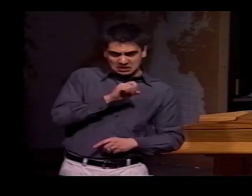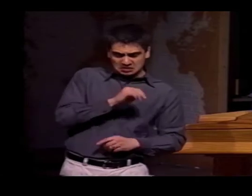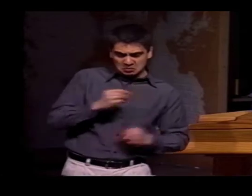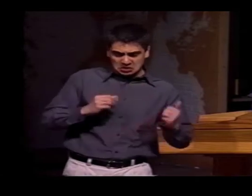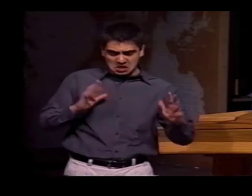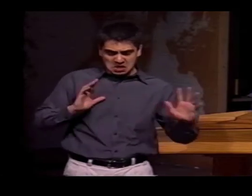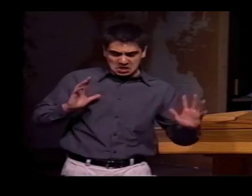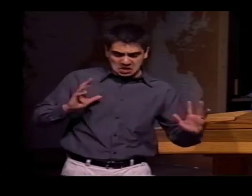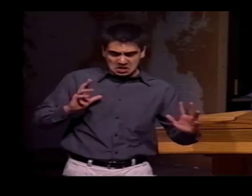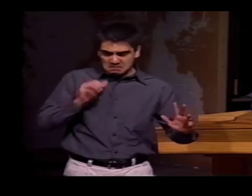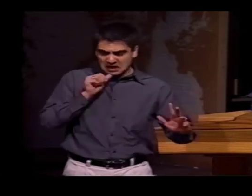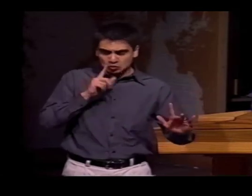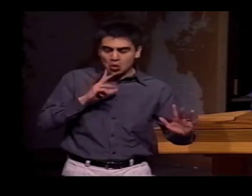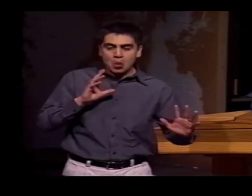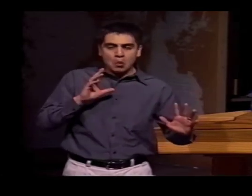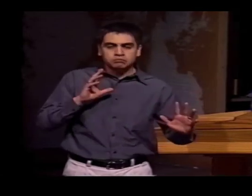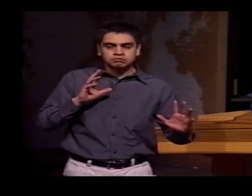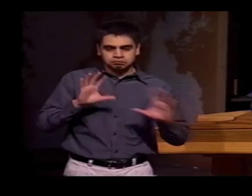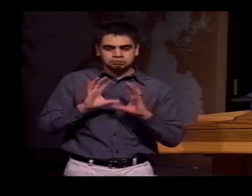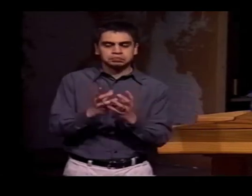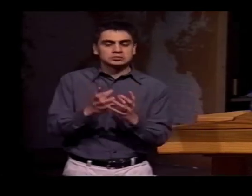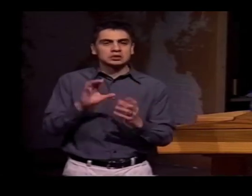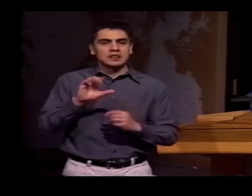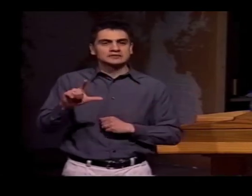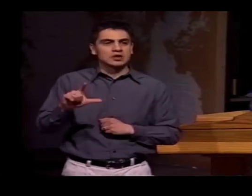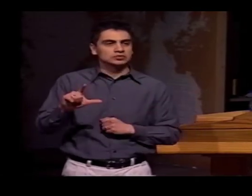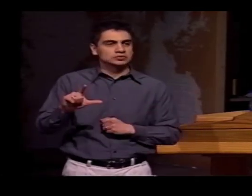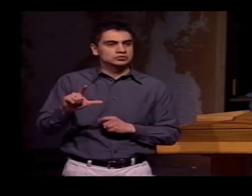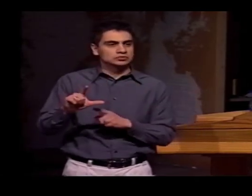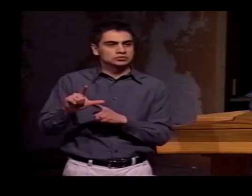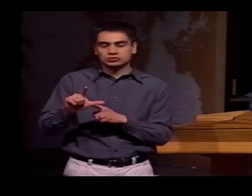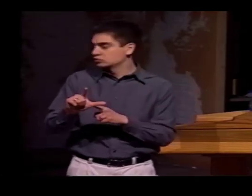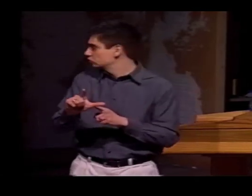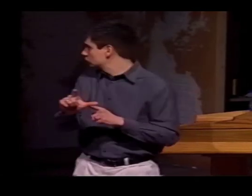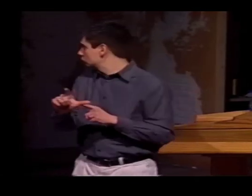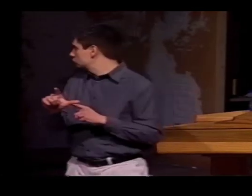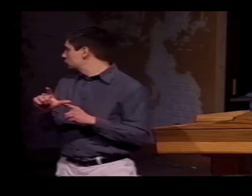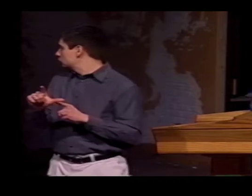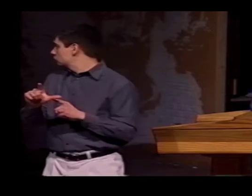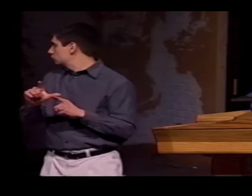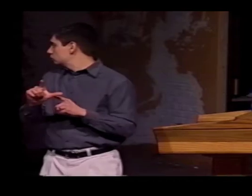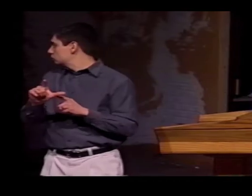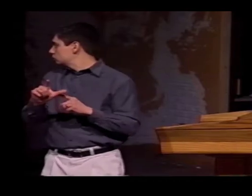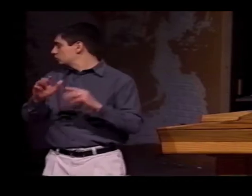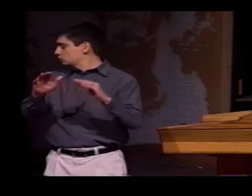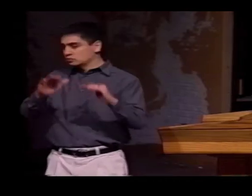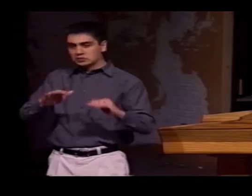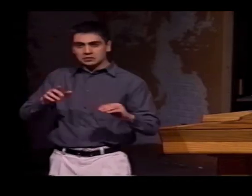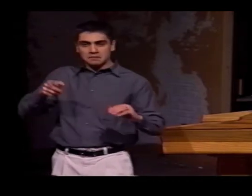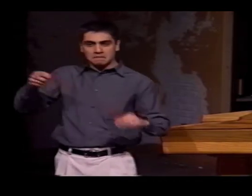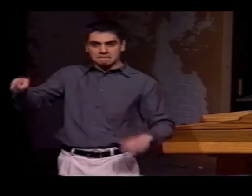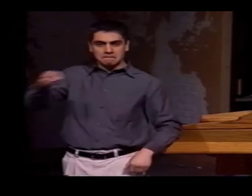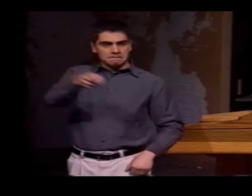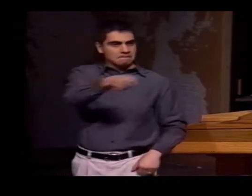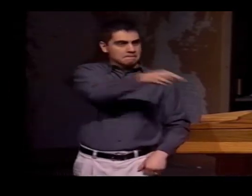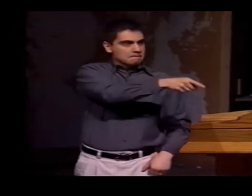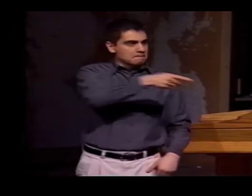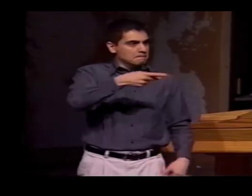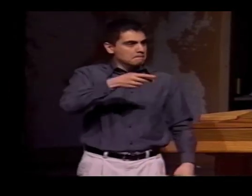IS IT A CLASSIFIER BASED ON ASL OR LSM? BUT I DECIDED TO GROUP ALL OF THOSE TYPES OF MOVEMENTS INTO CLASSIFIERS.